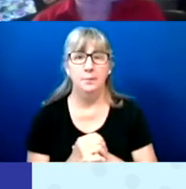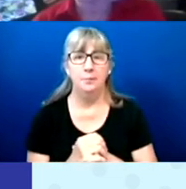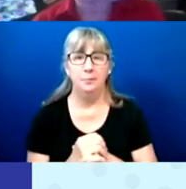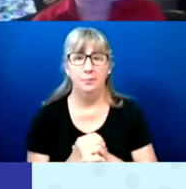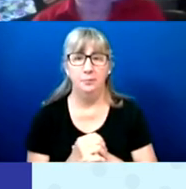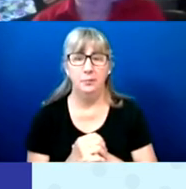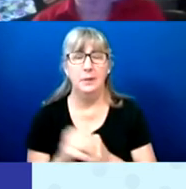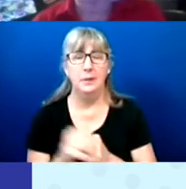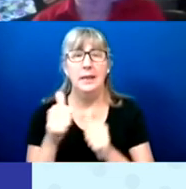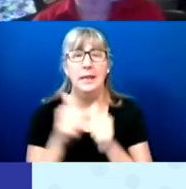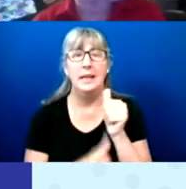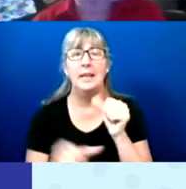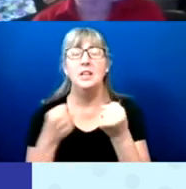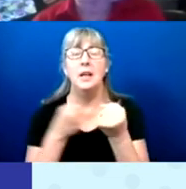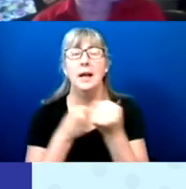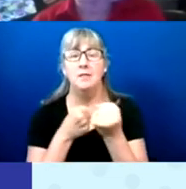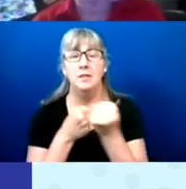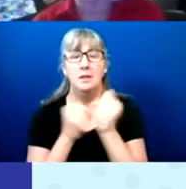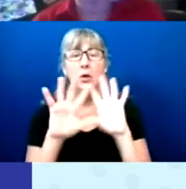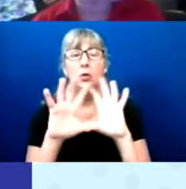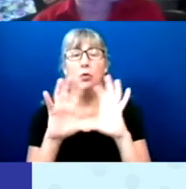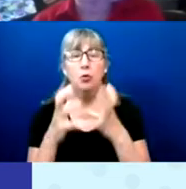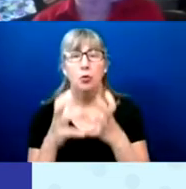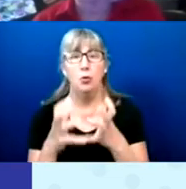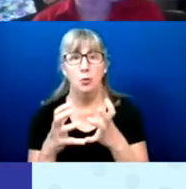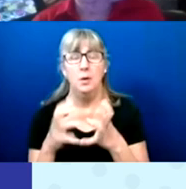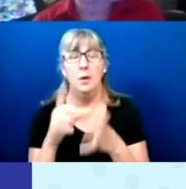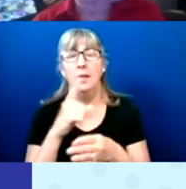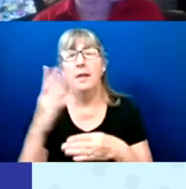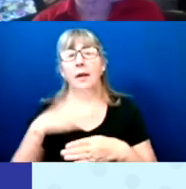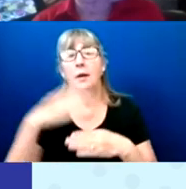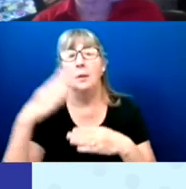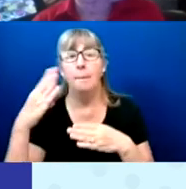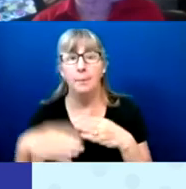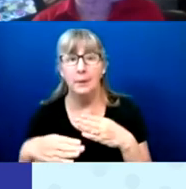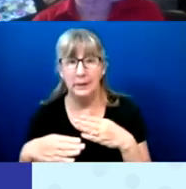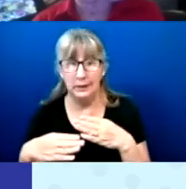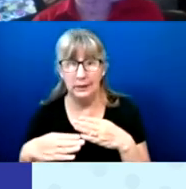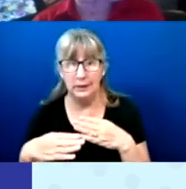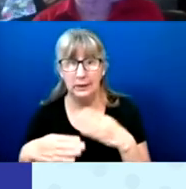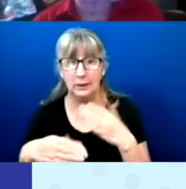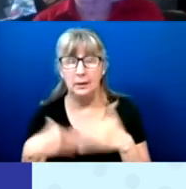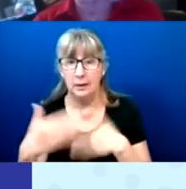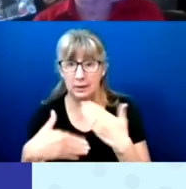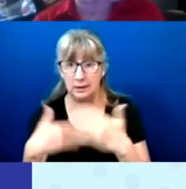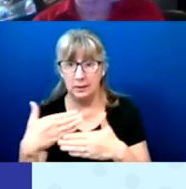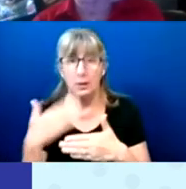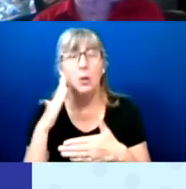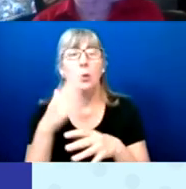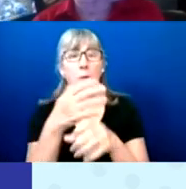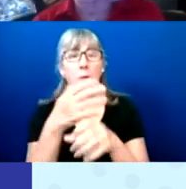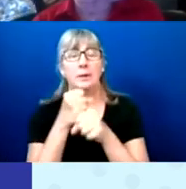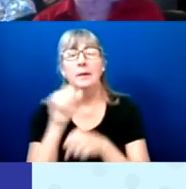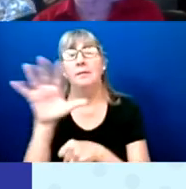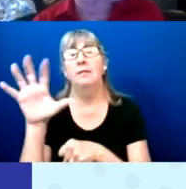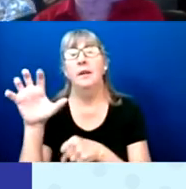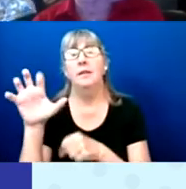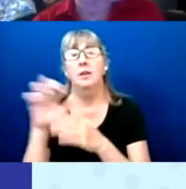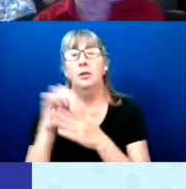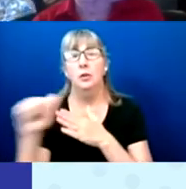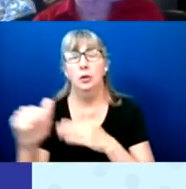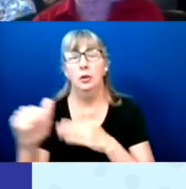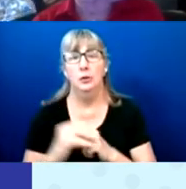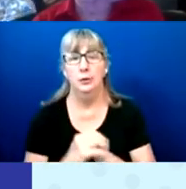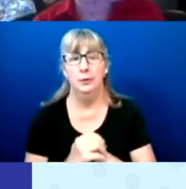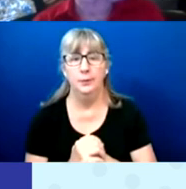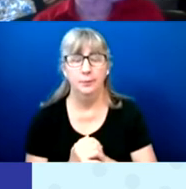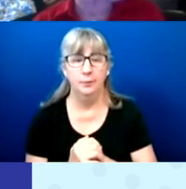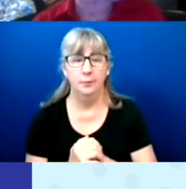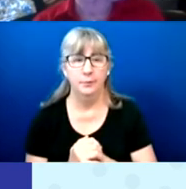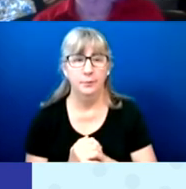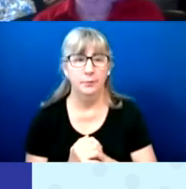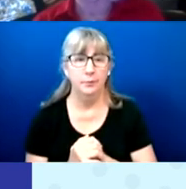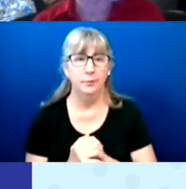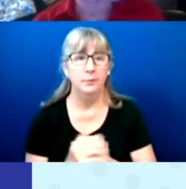Each advocacy group that completes this will receive $500.